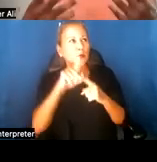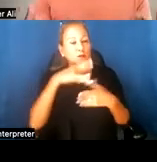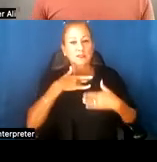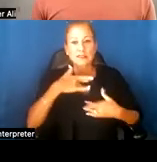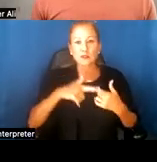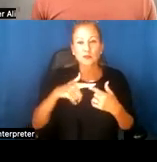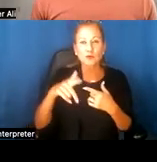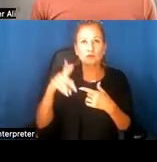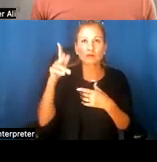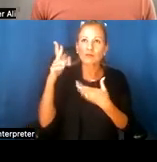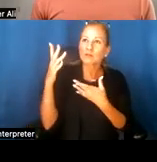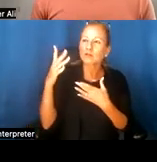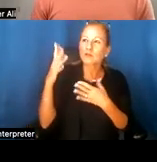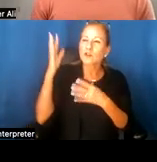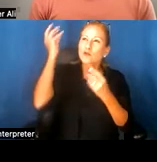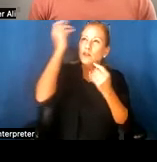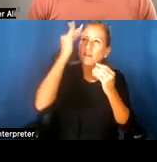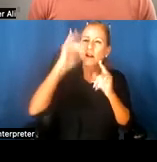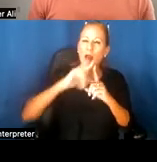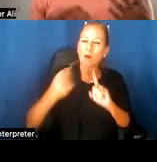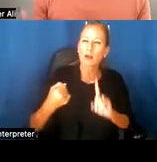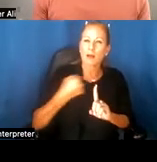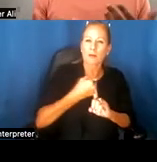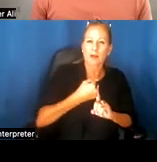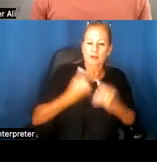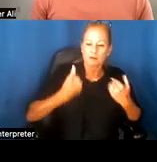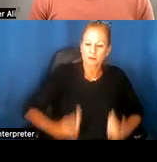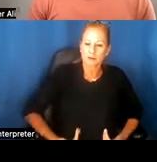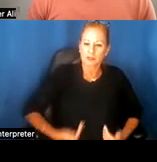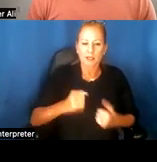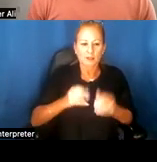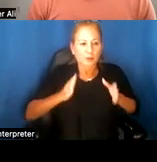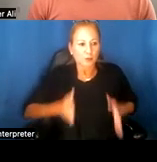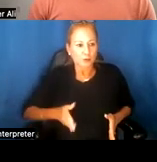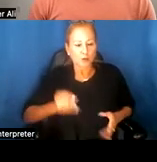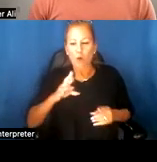impact that the story has had on you as a person, or in this case, as an institution.